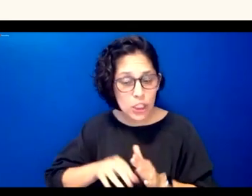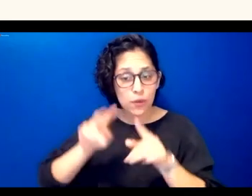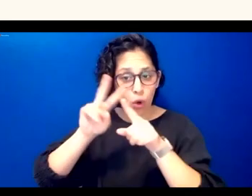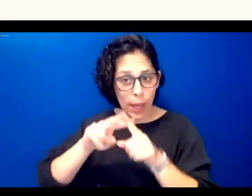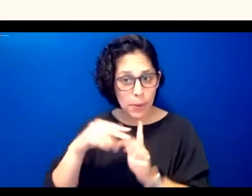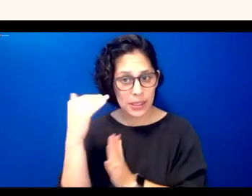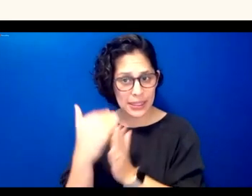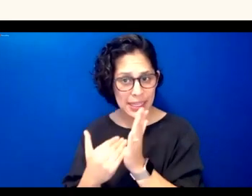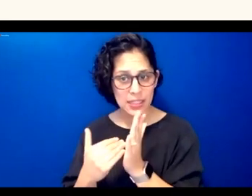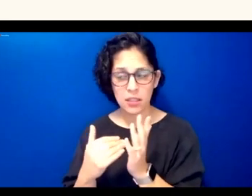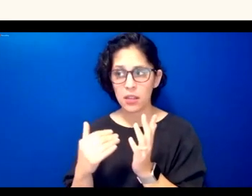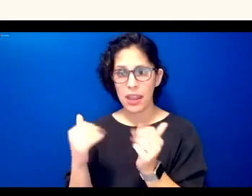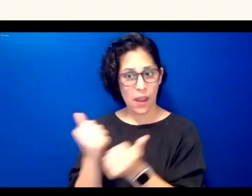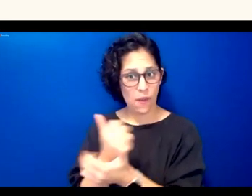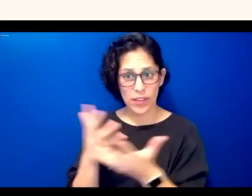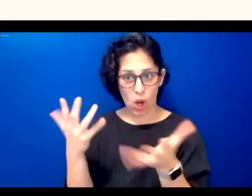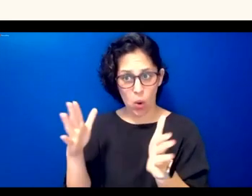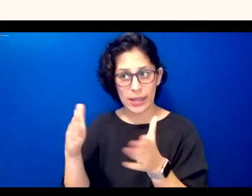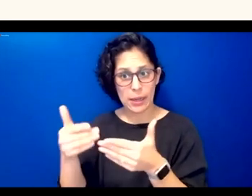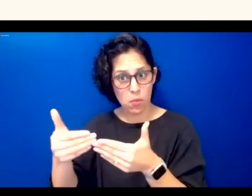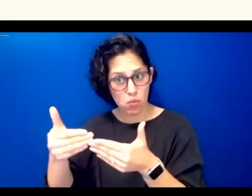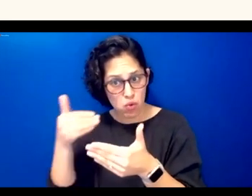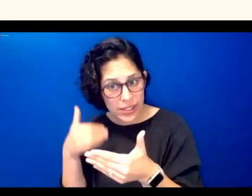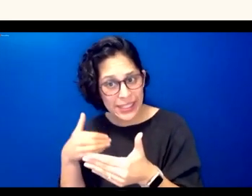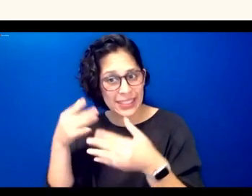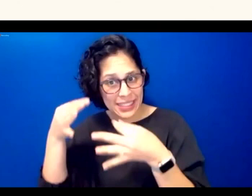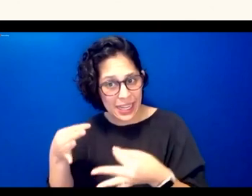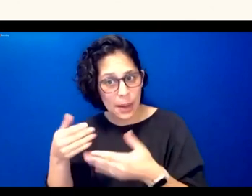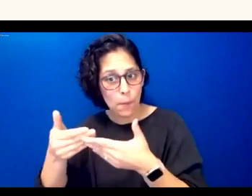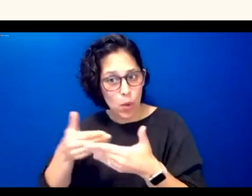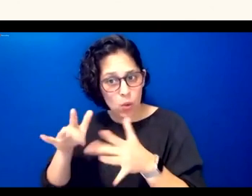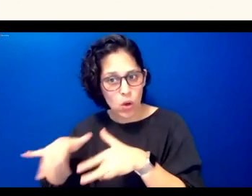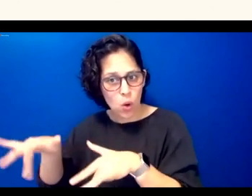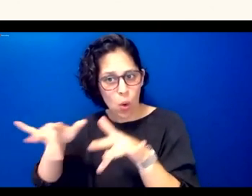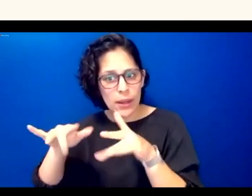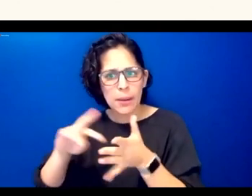pre-decided and pre-recorded for you would have taken out a lot of the work for a product